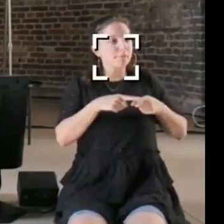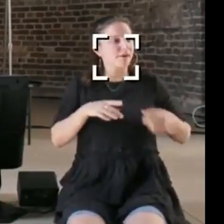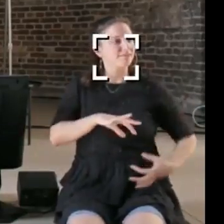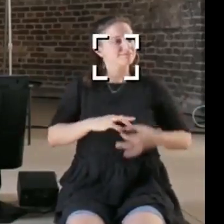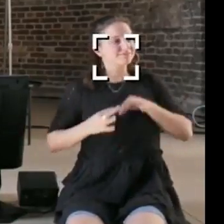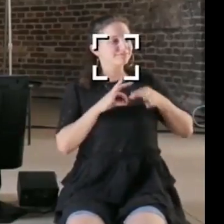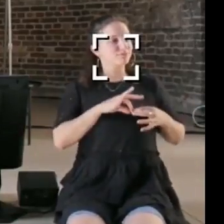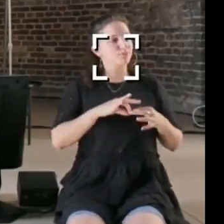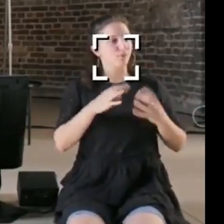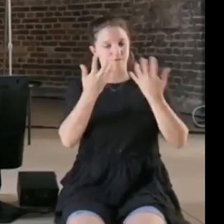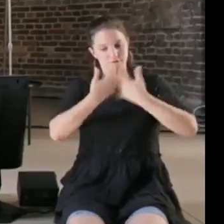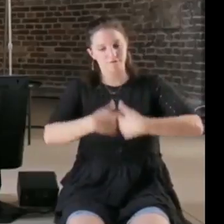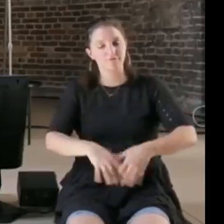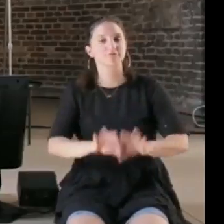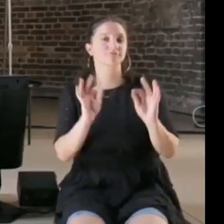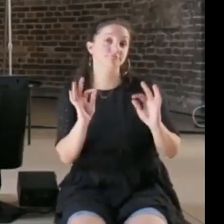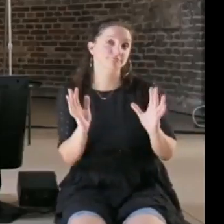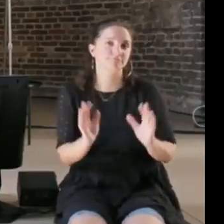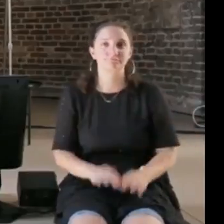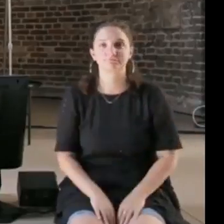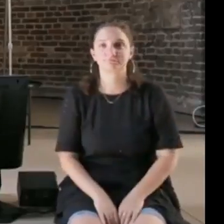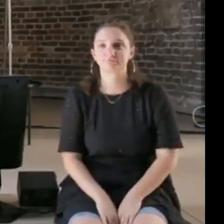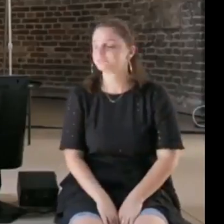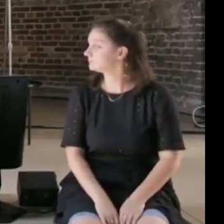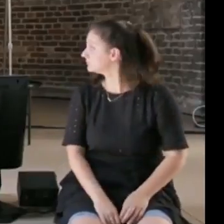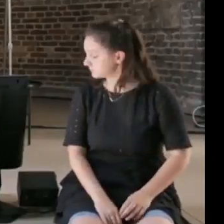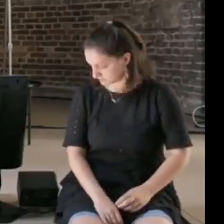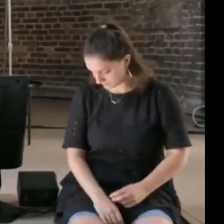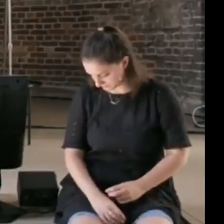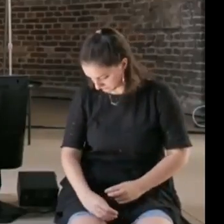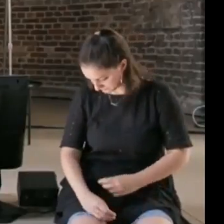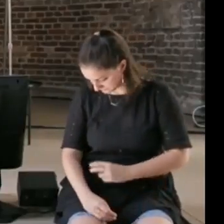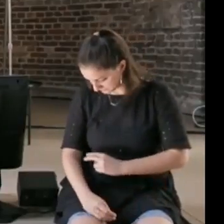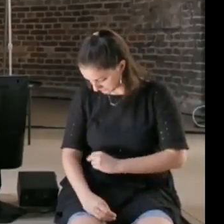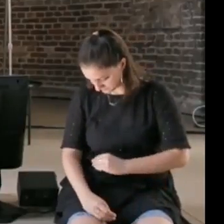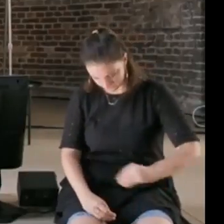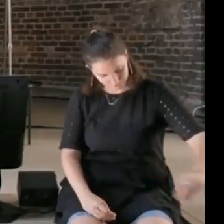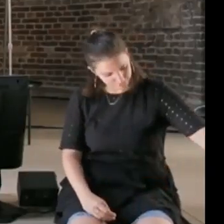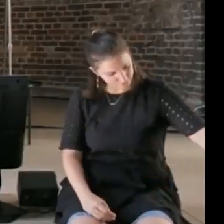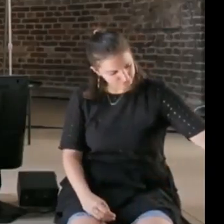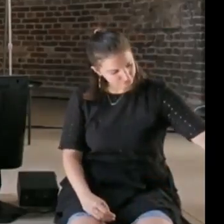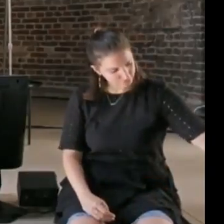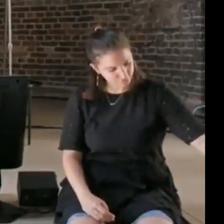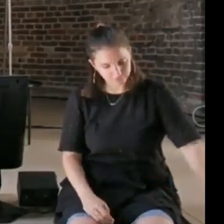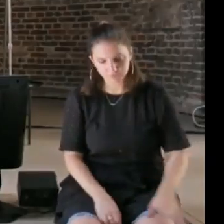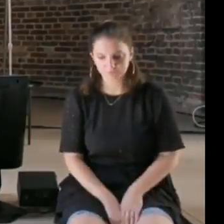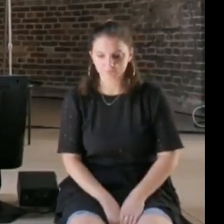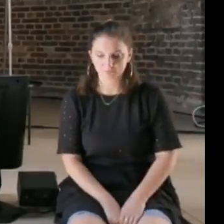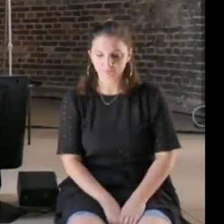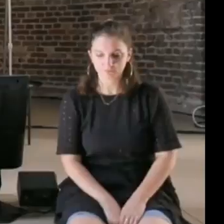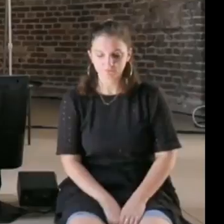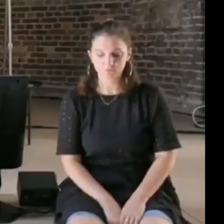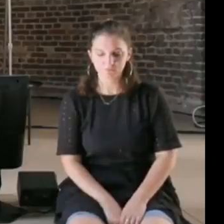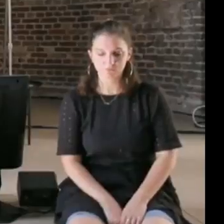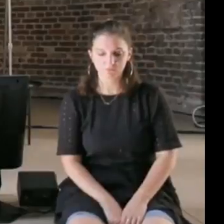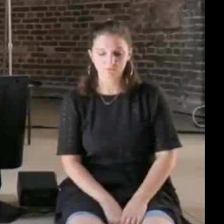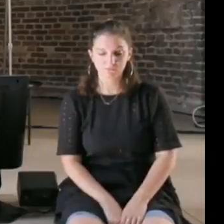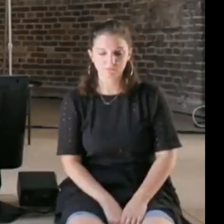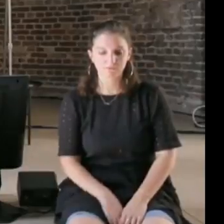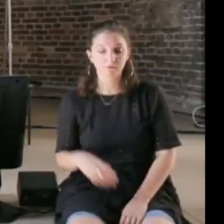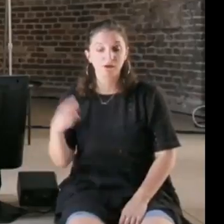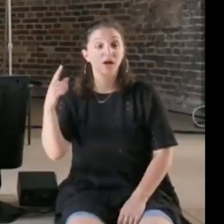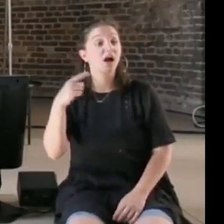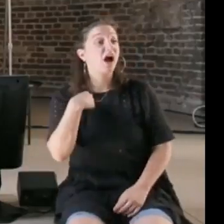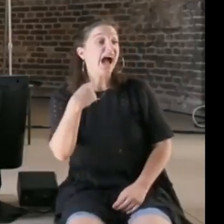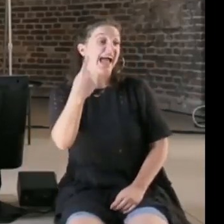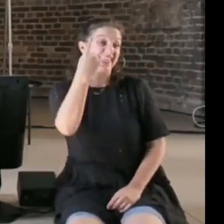I think one of the biggest problems that we have right now is the silos of disciplines,